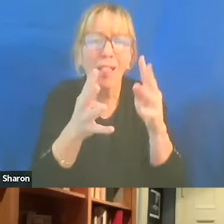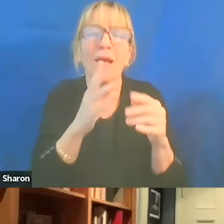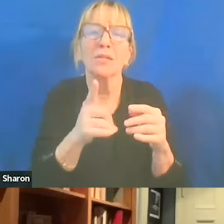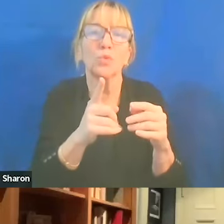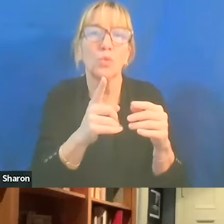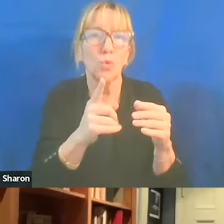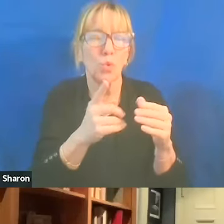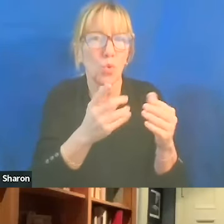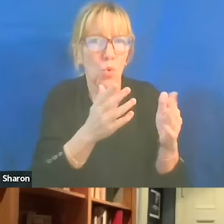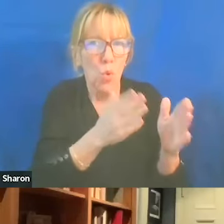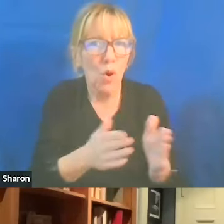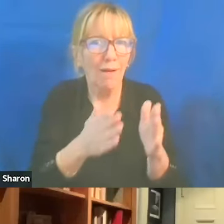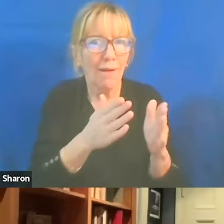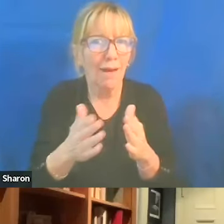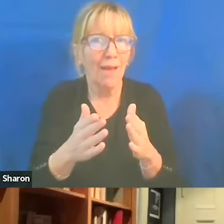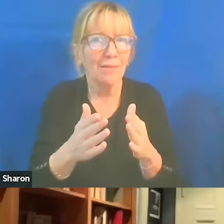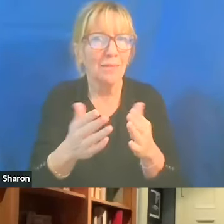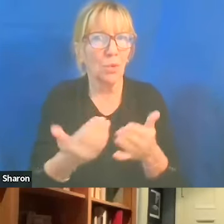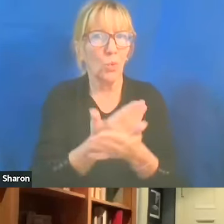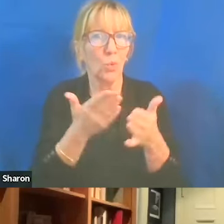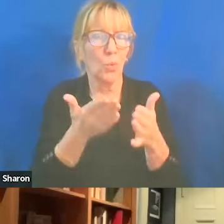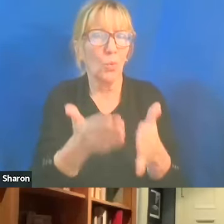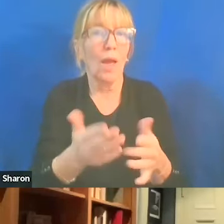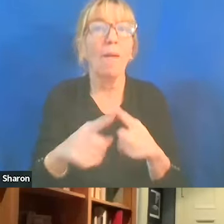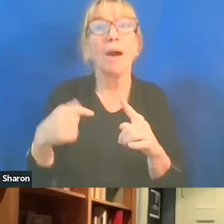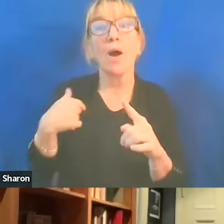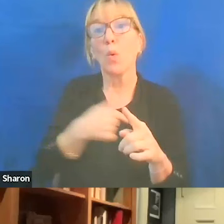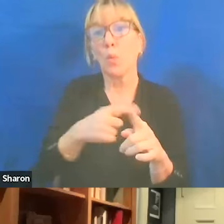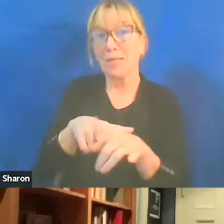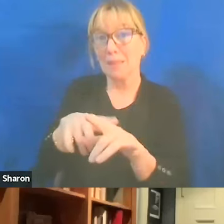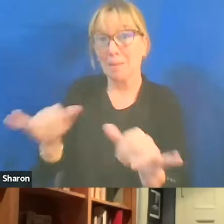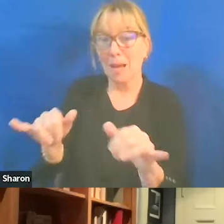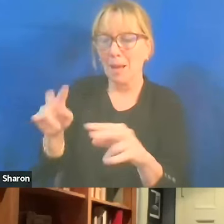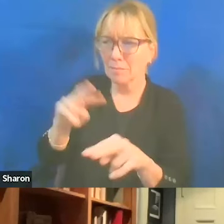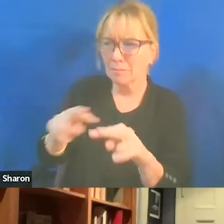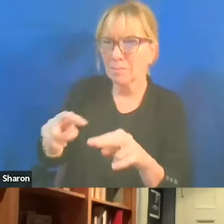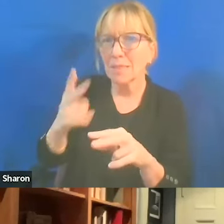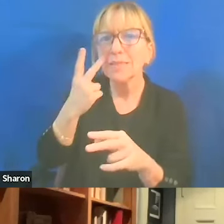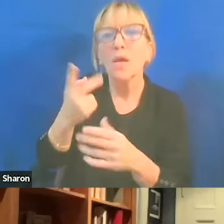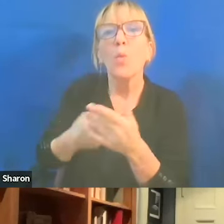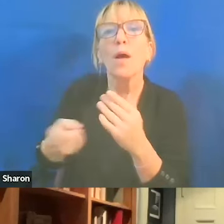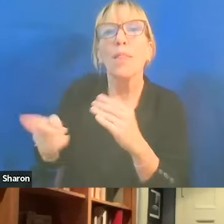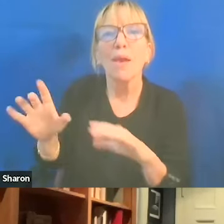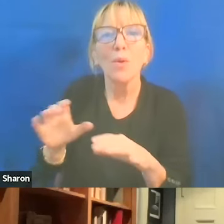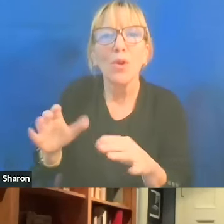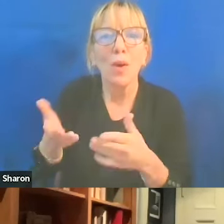that they hadn't had before. But it gave us an opportunity to also get a better sense of what they were doing, which is why a bunch of us put a warning